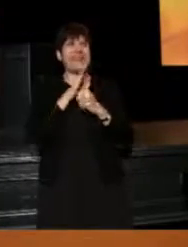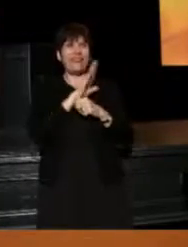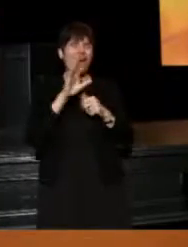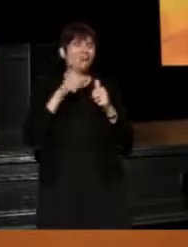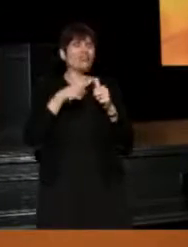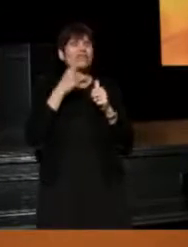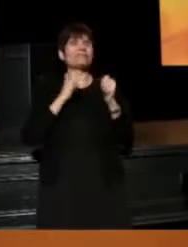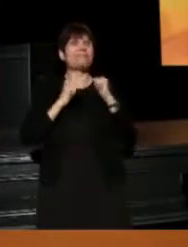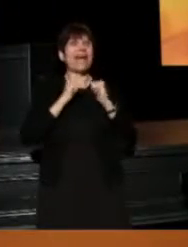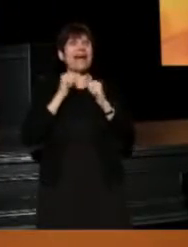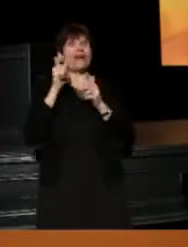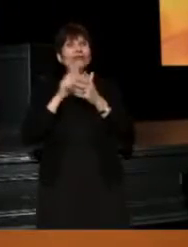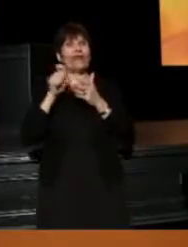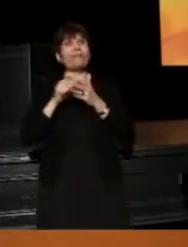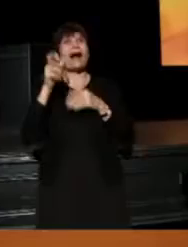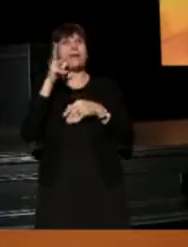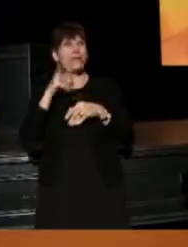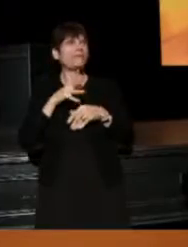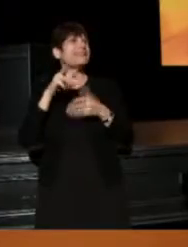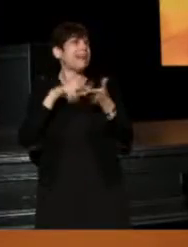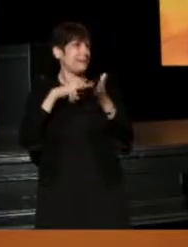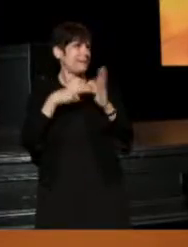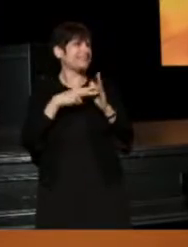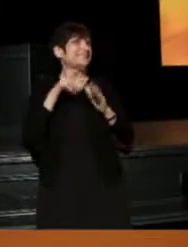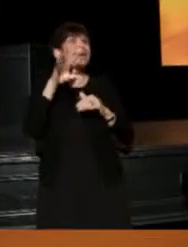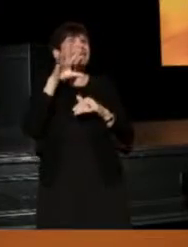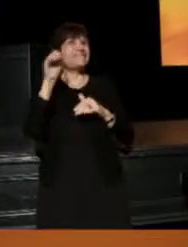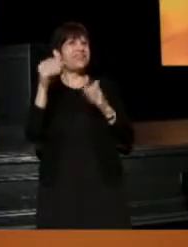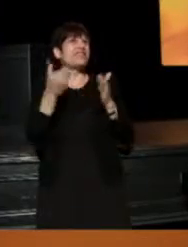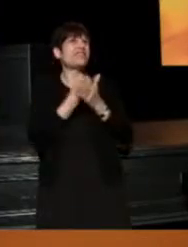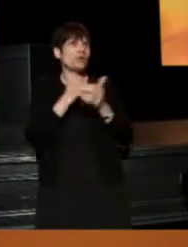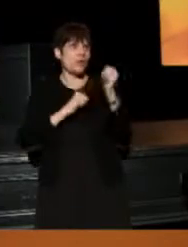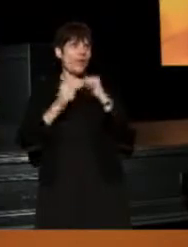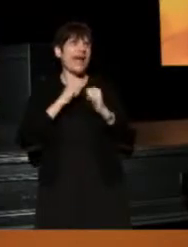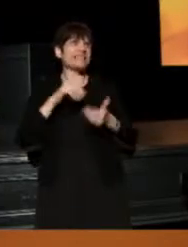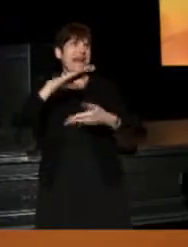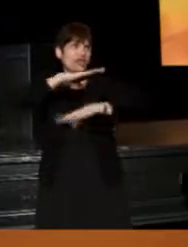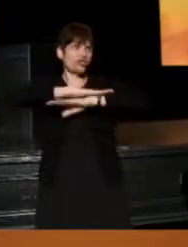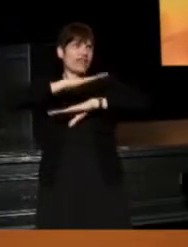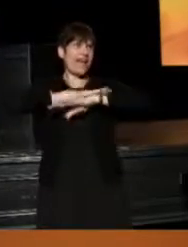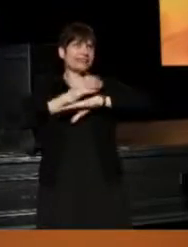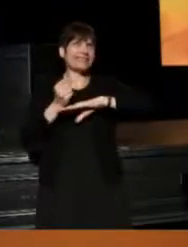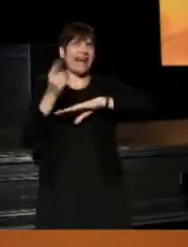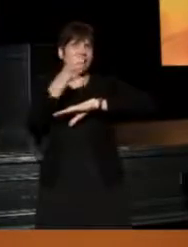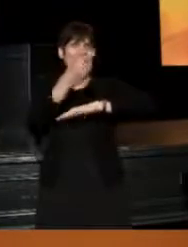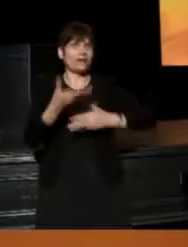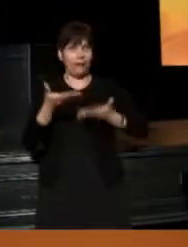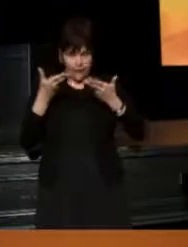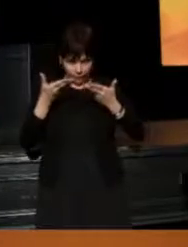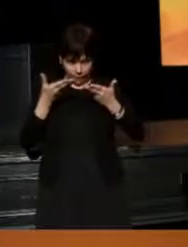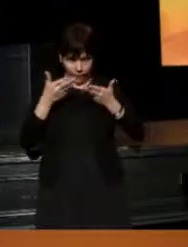So, that also means that you are going to get 50 new plays on your desk, next year, of dramaturgs,